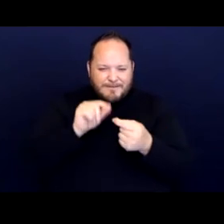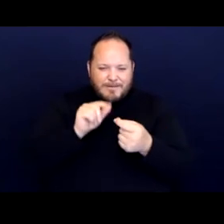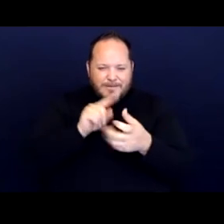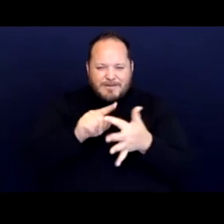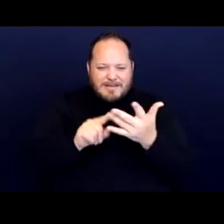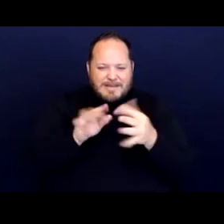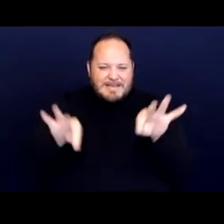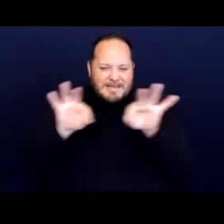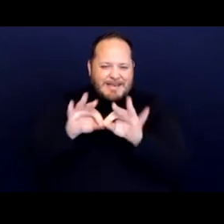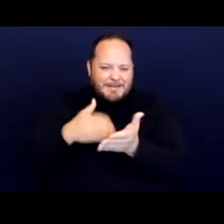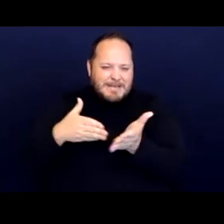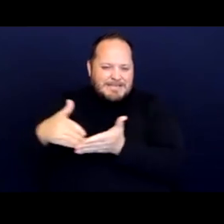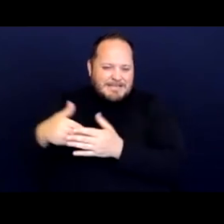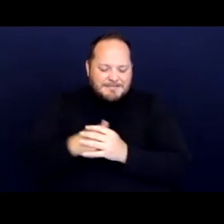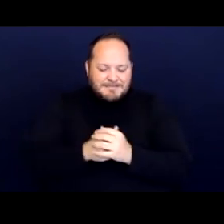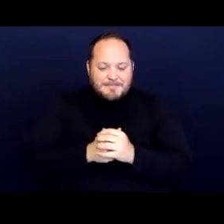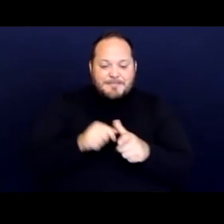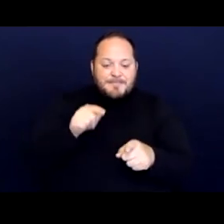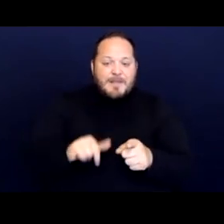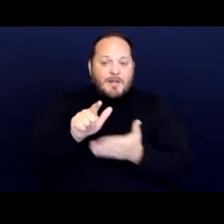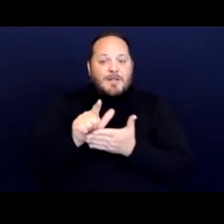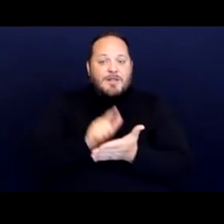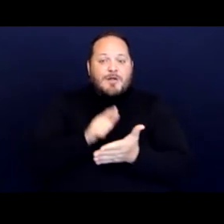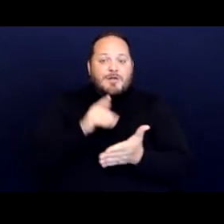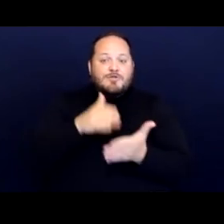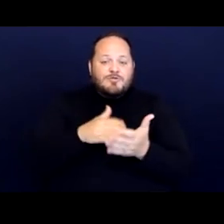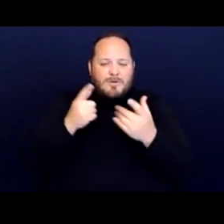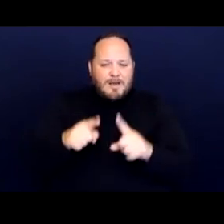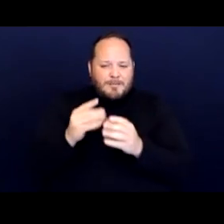So this lawsuit was brought in the spring of 2018